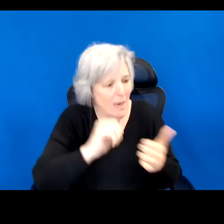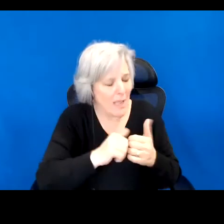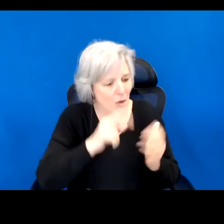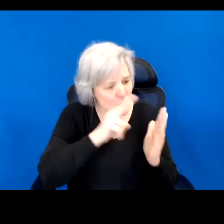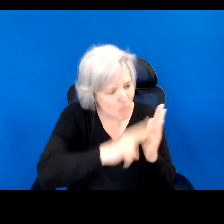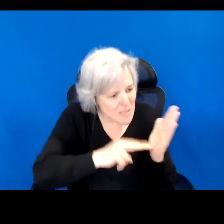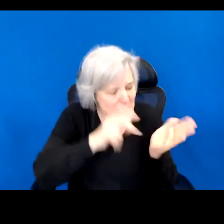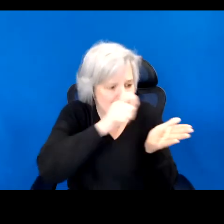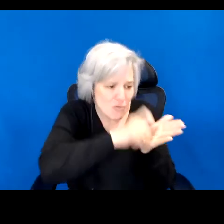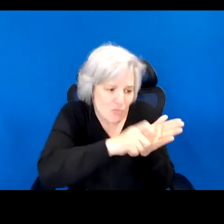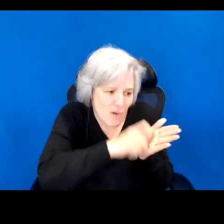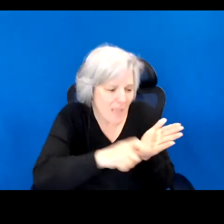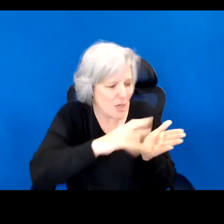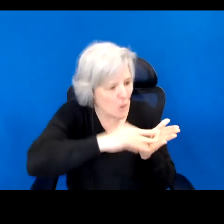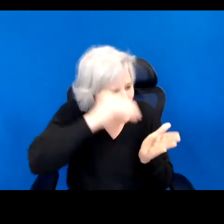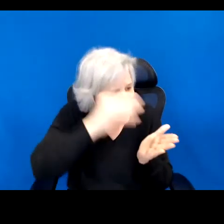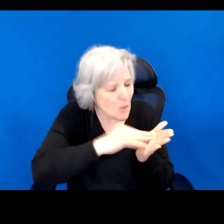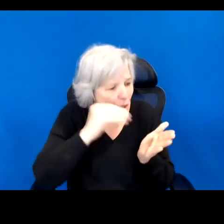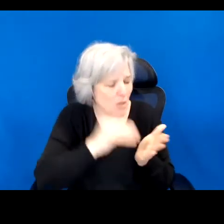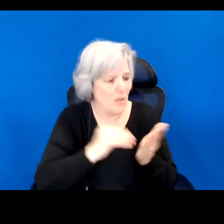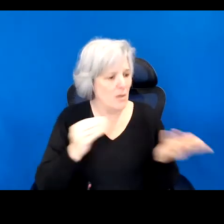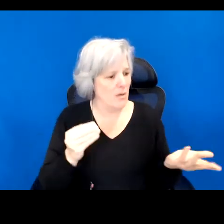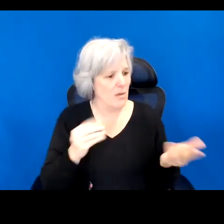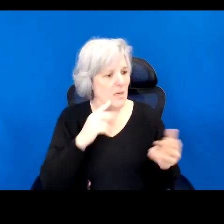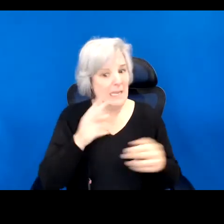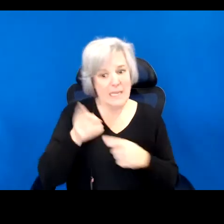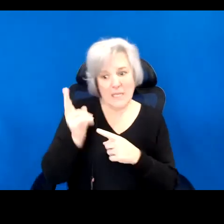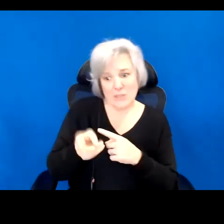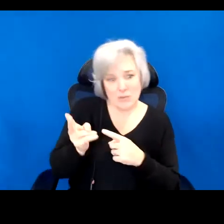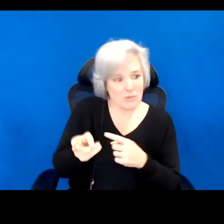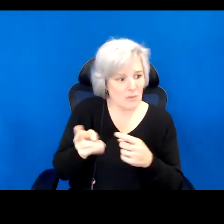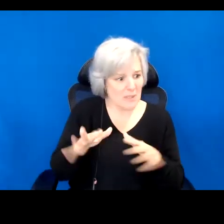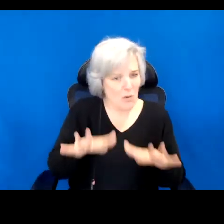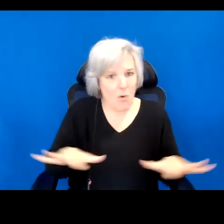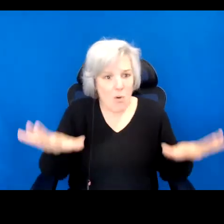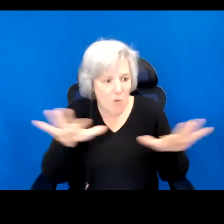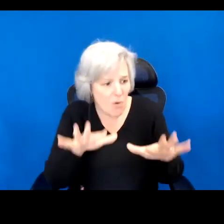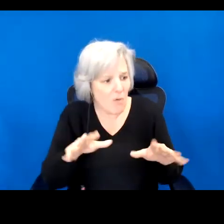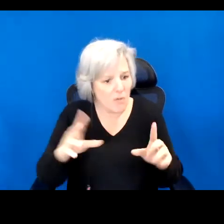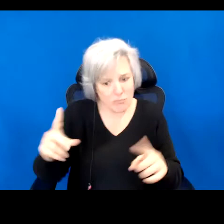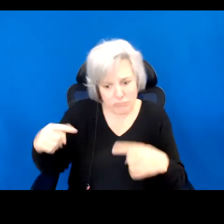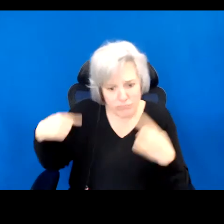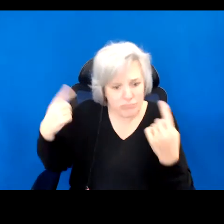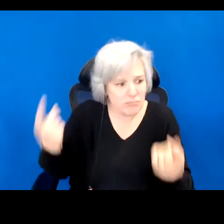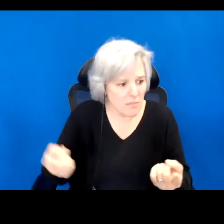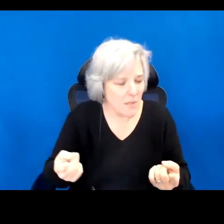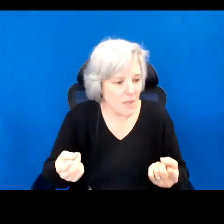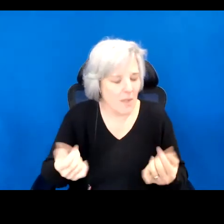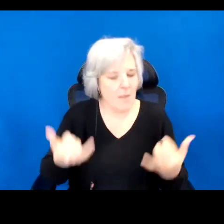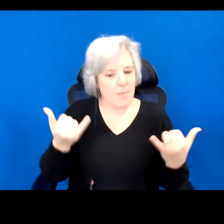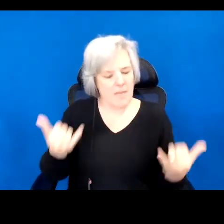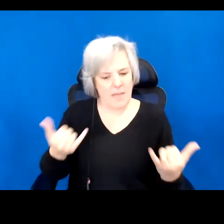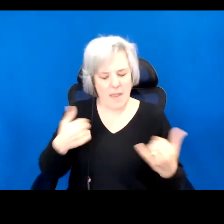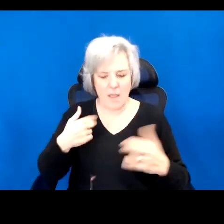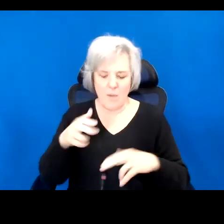skills, to study official state history. I'm sitting at my desk sipping tea, turning